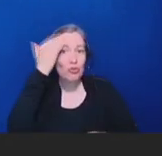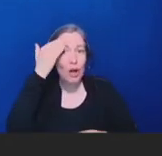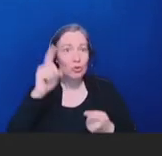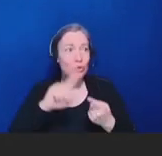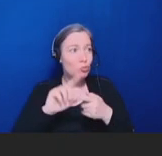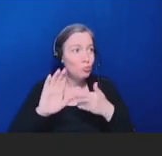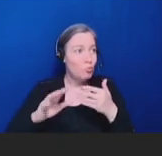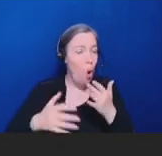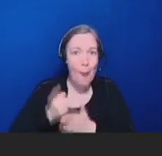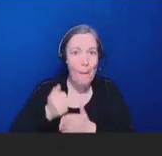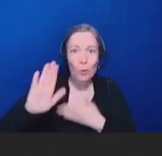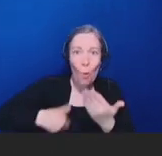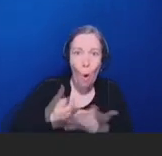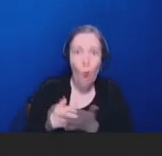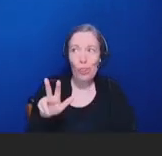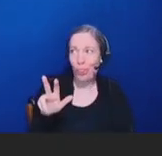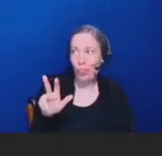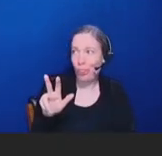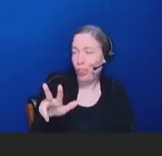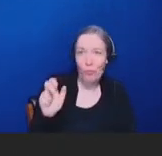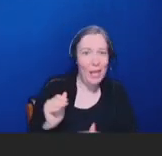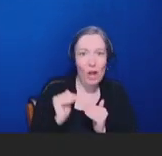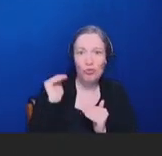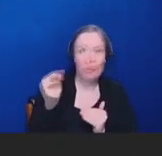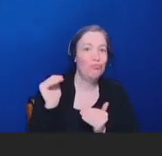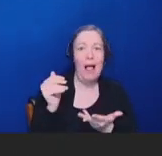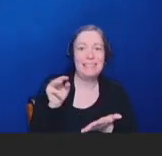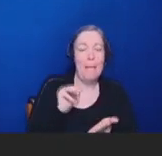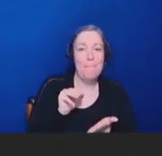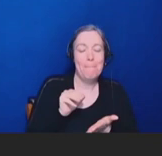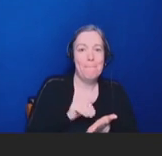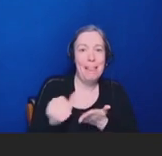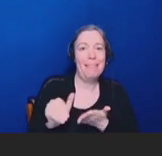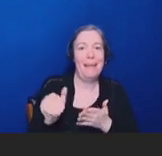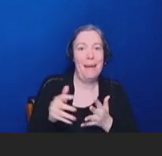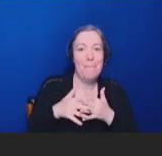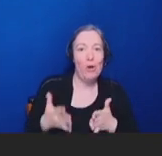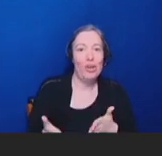300-plus million Americans. And it doesn't stop there. In fact, we can